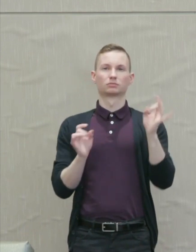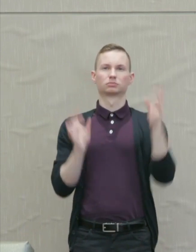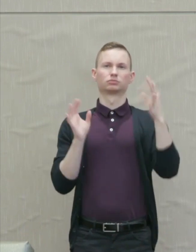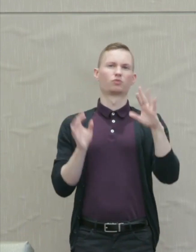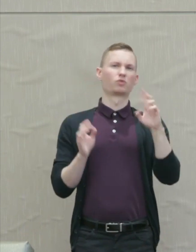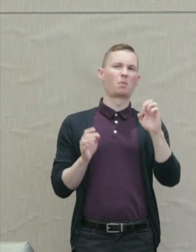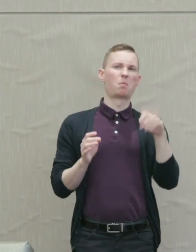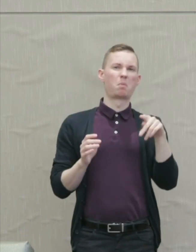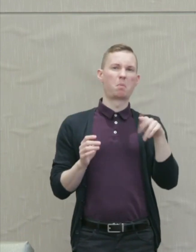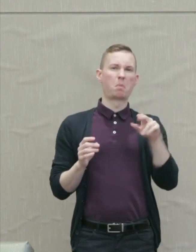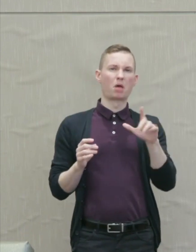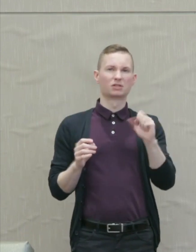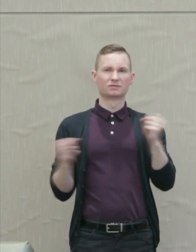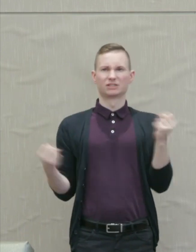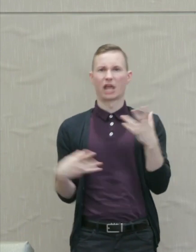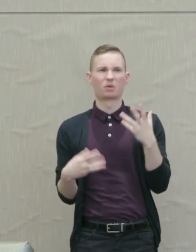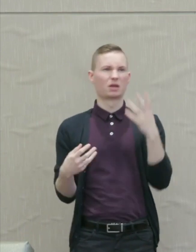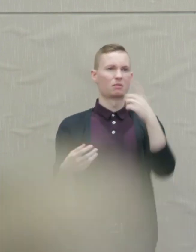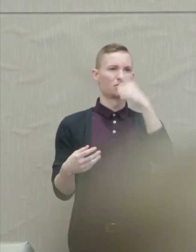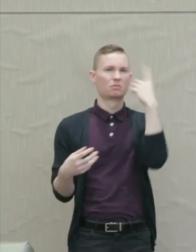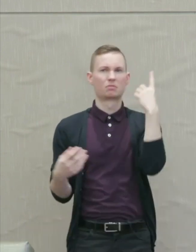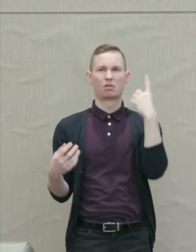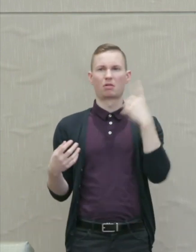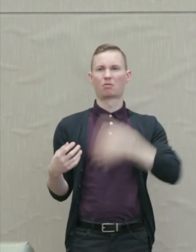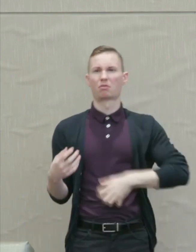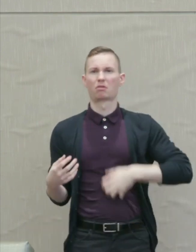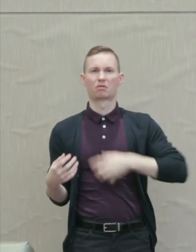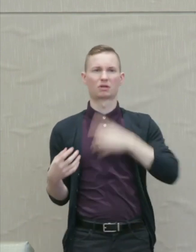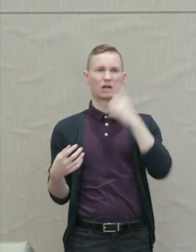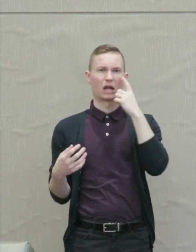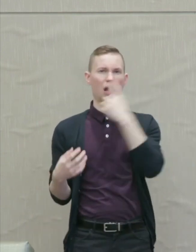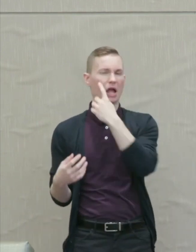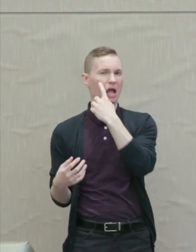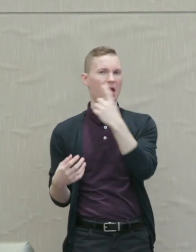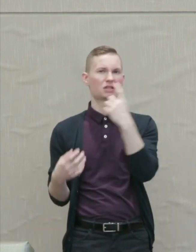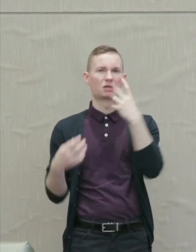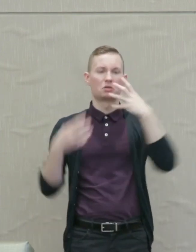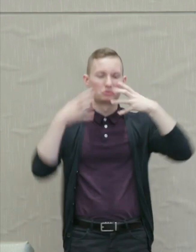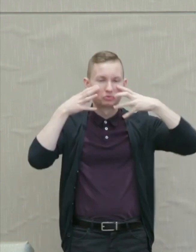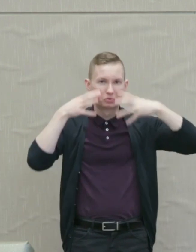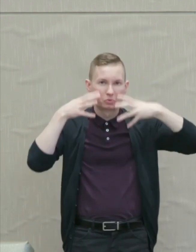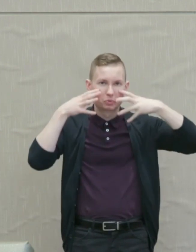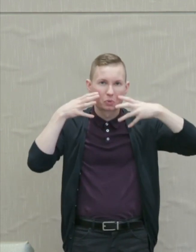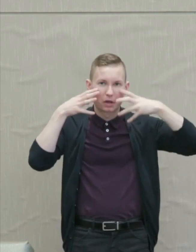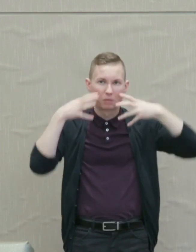They're said to be black, disgusting. Their eyes are said to drip the hideous liquid.